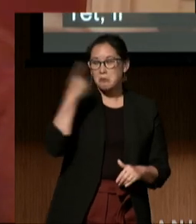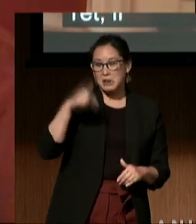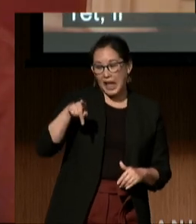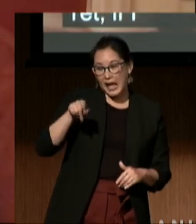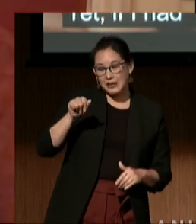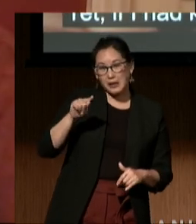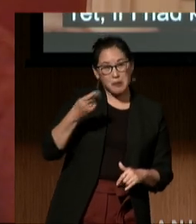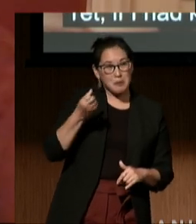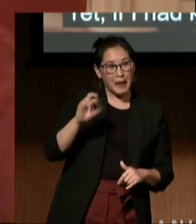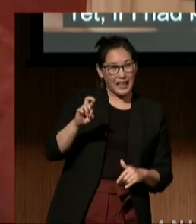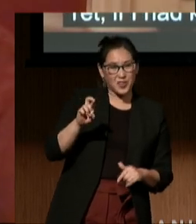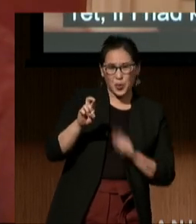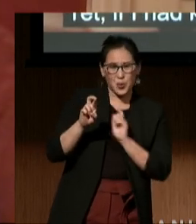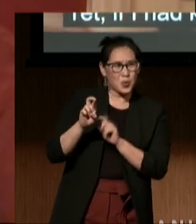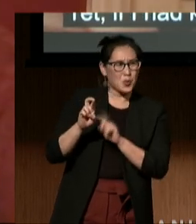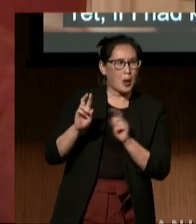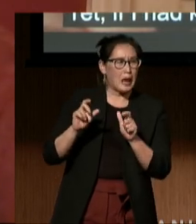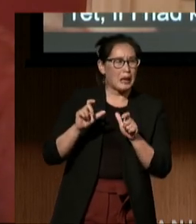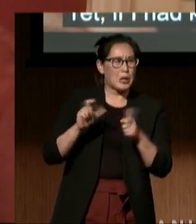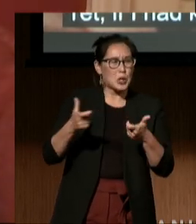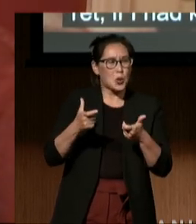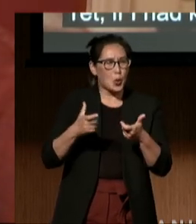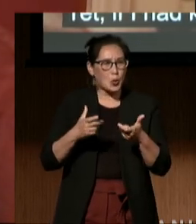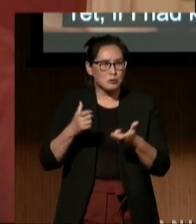to helping pass the Rehabilitation Act,